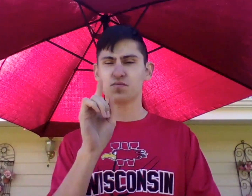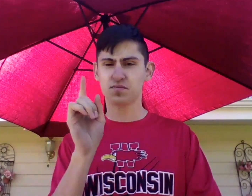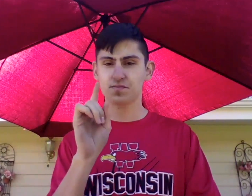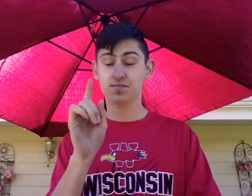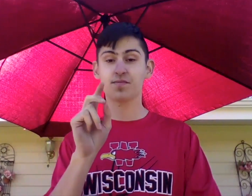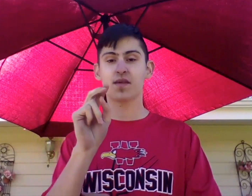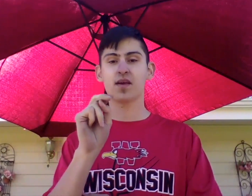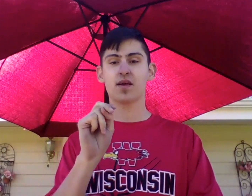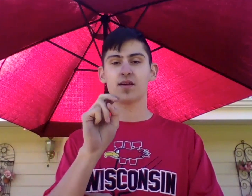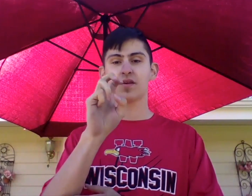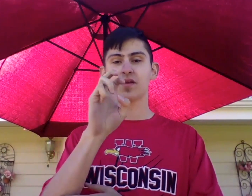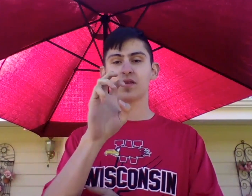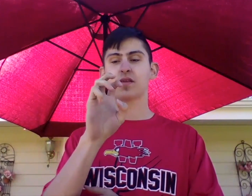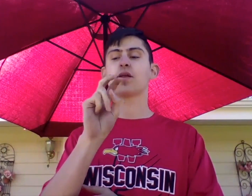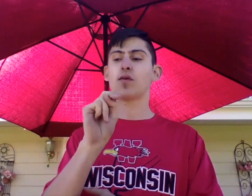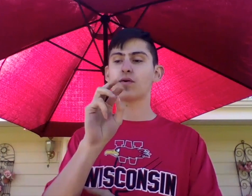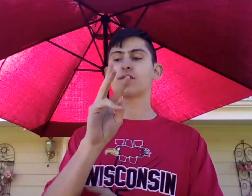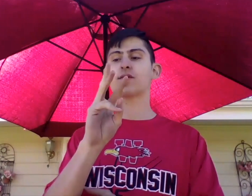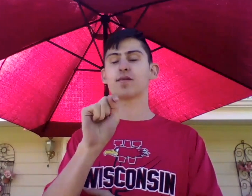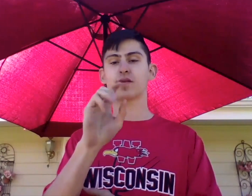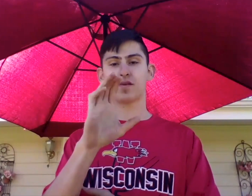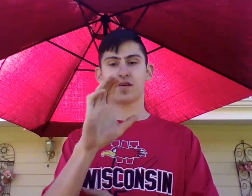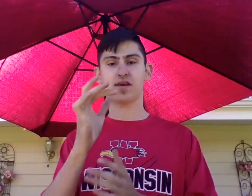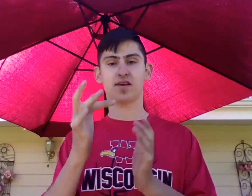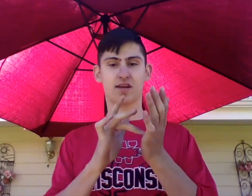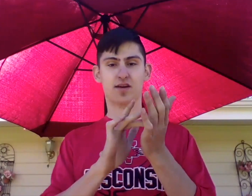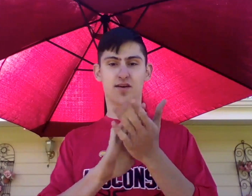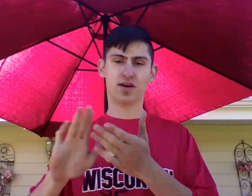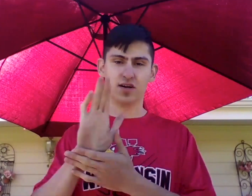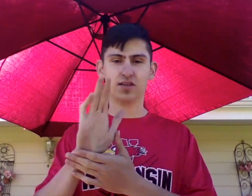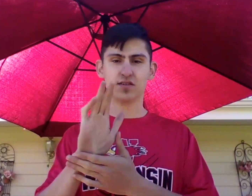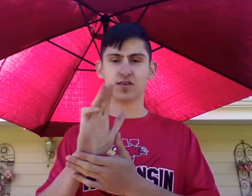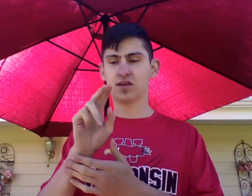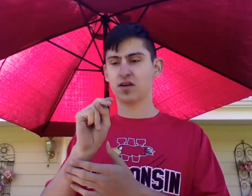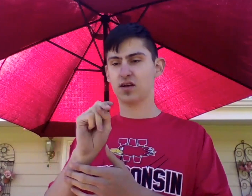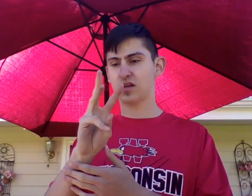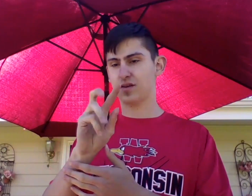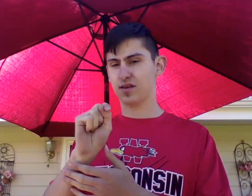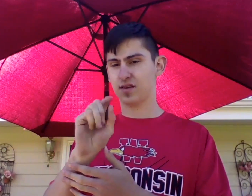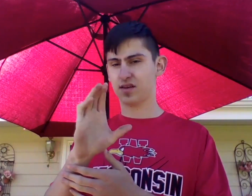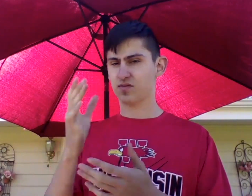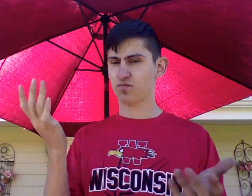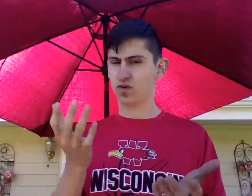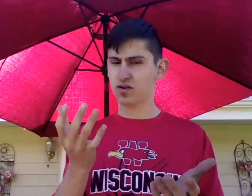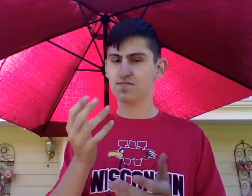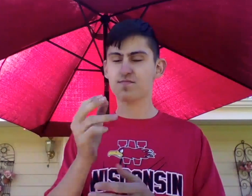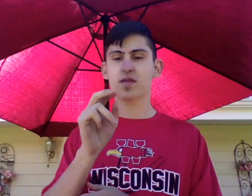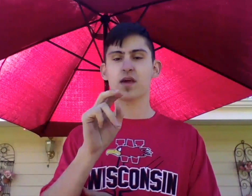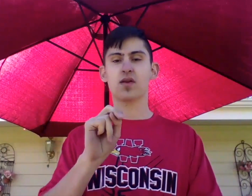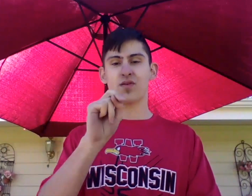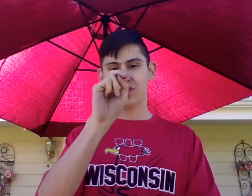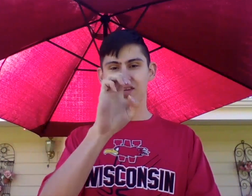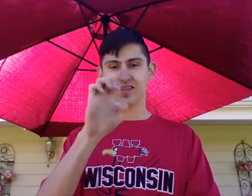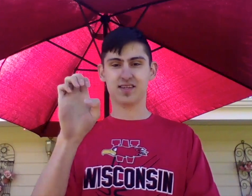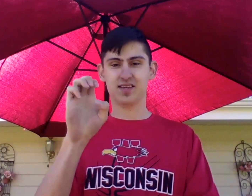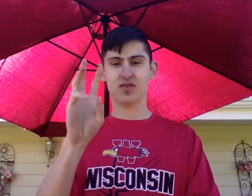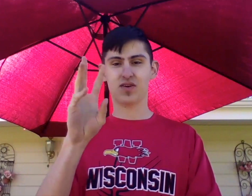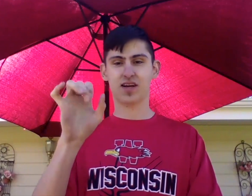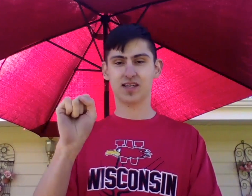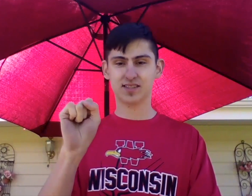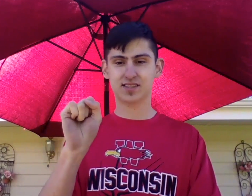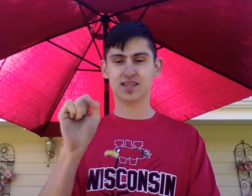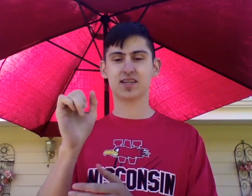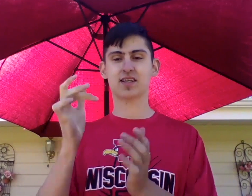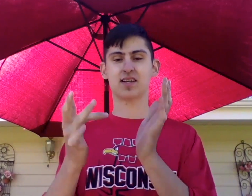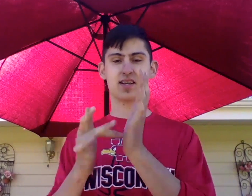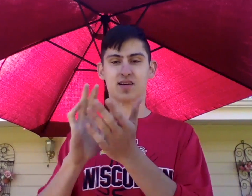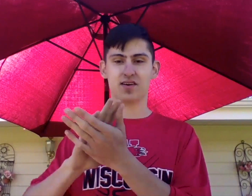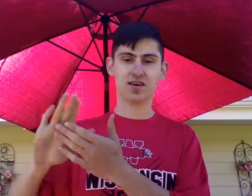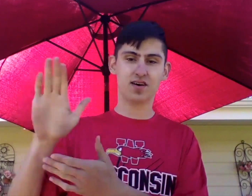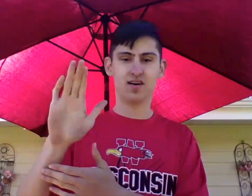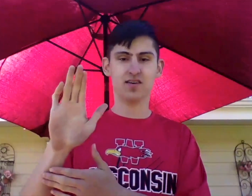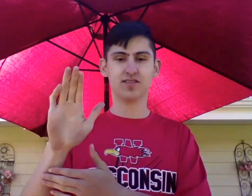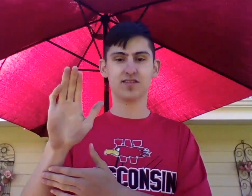I plan on going to NWTC, which is a technical college. NWTC is the Northeast Wisconsin Technical College.